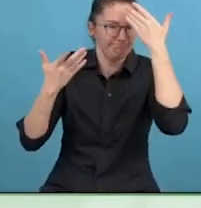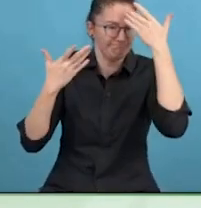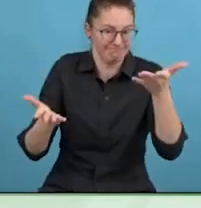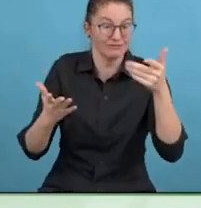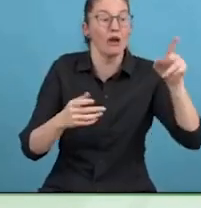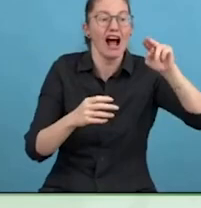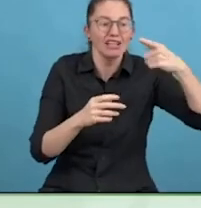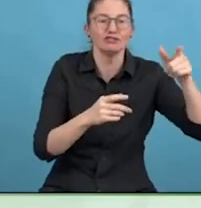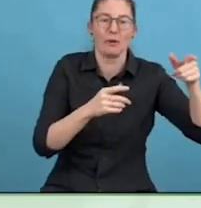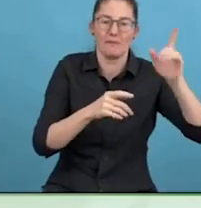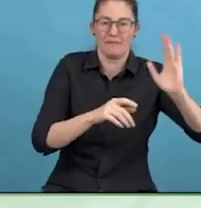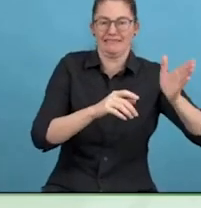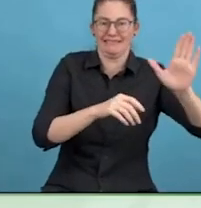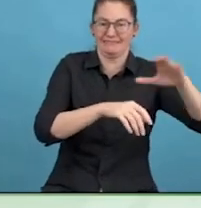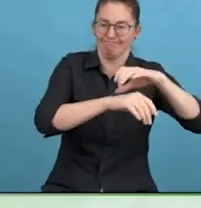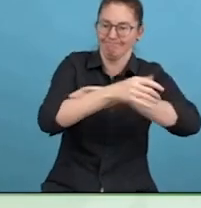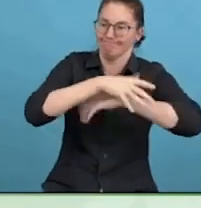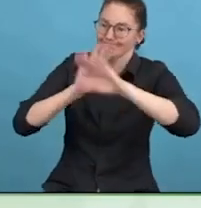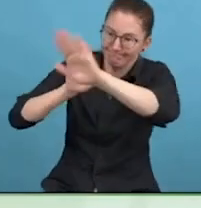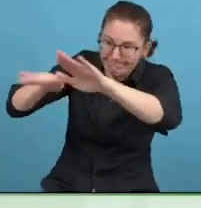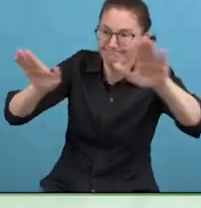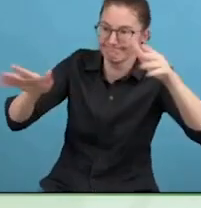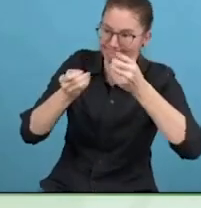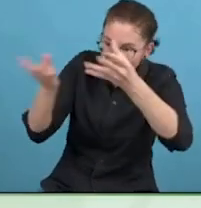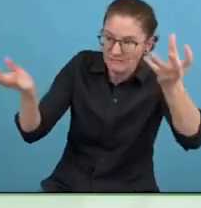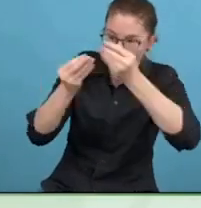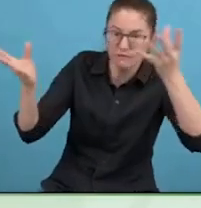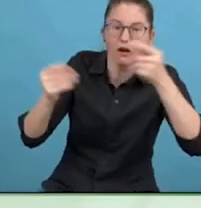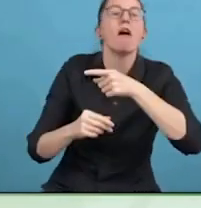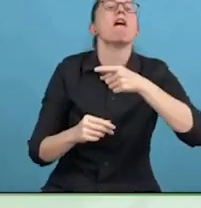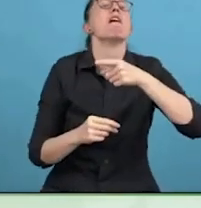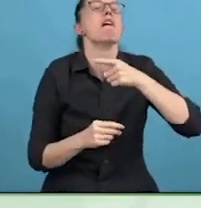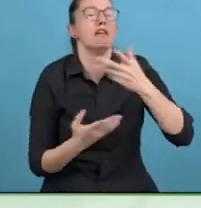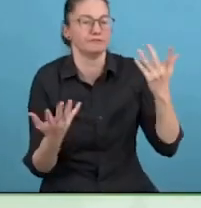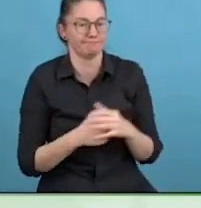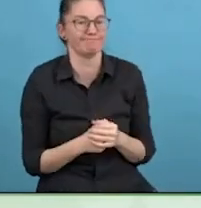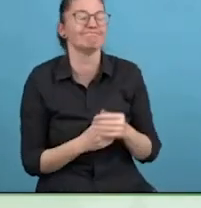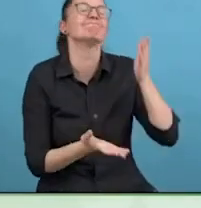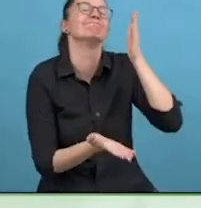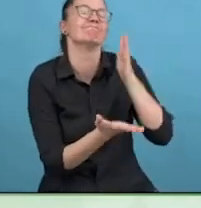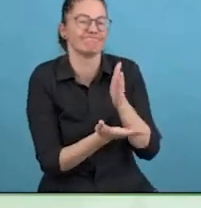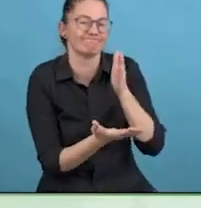That is the key issue, to have people less embarrassed about it.